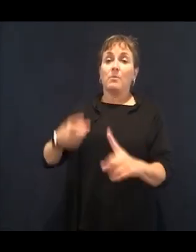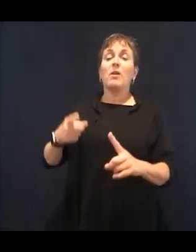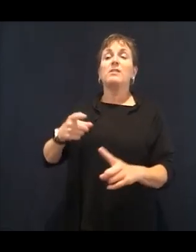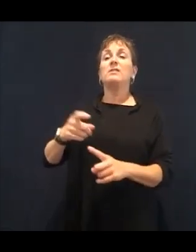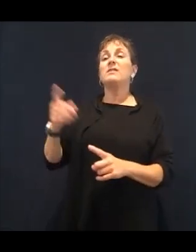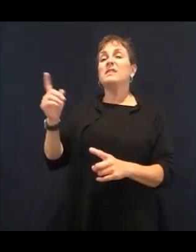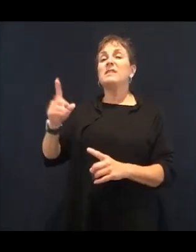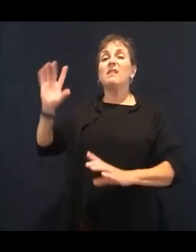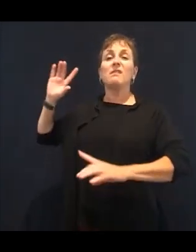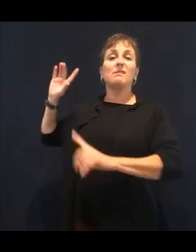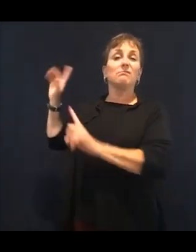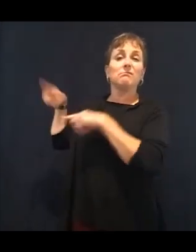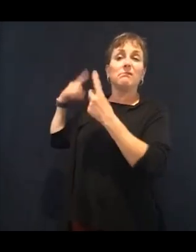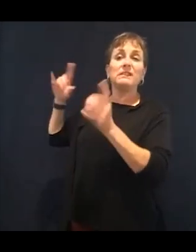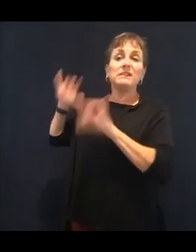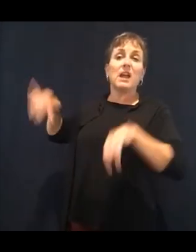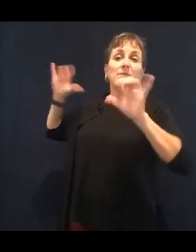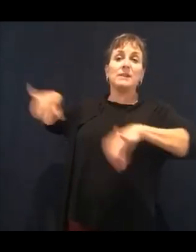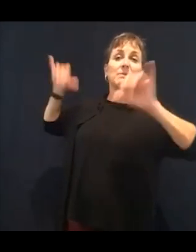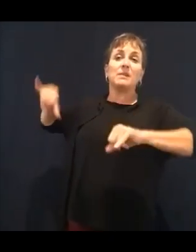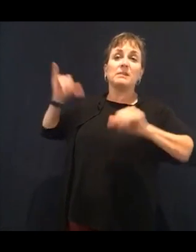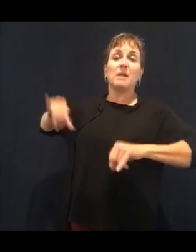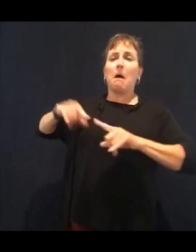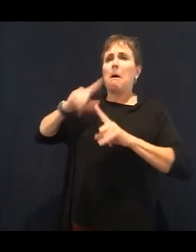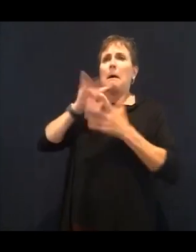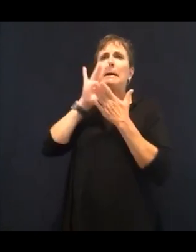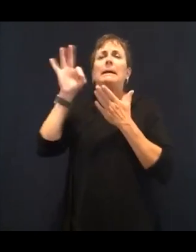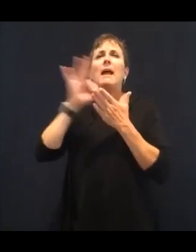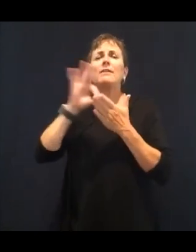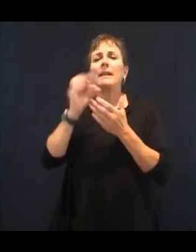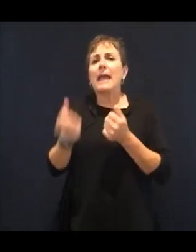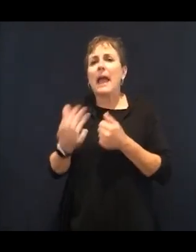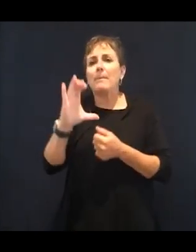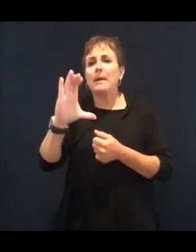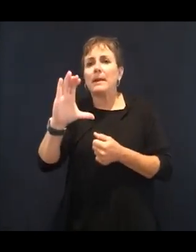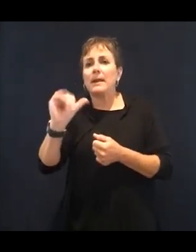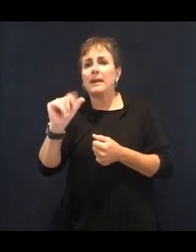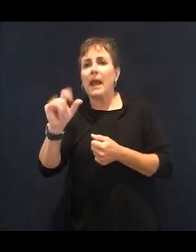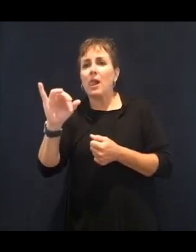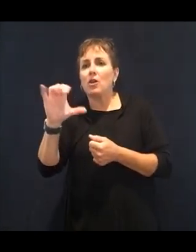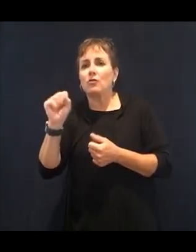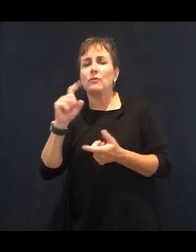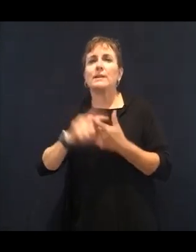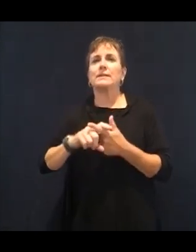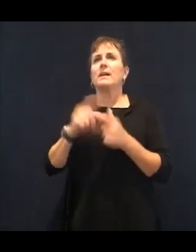Keto, paleo, all this. They're just old diets renamed,